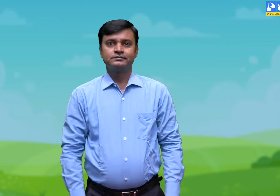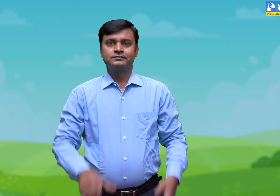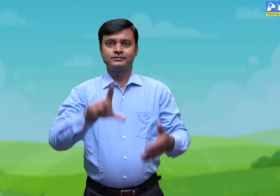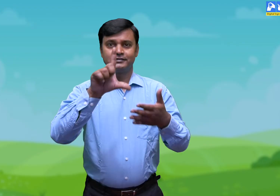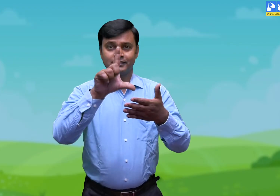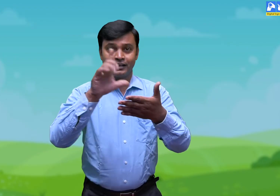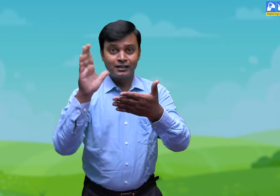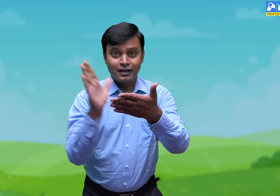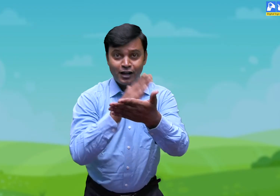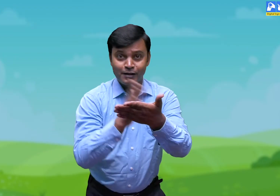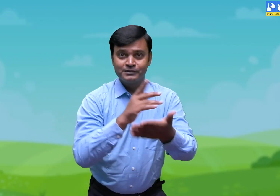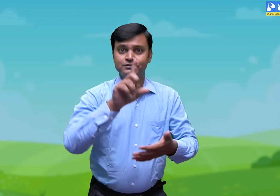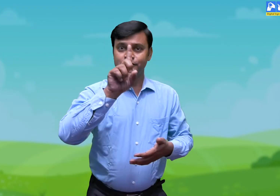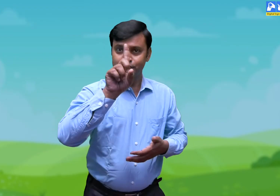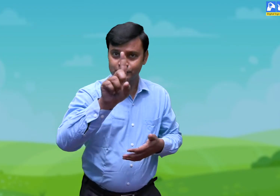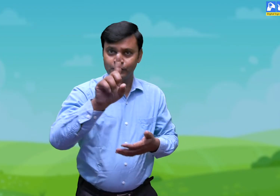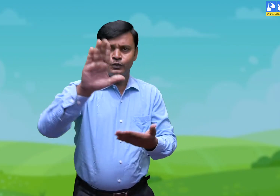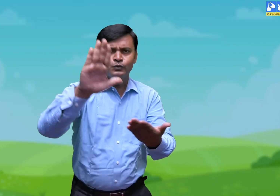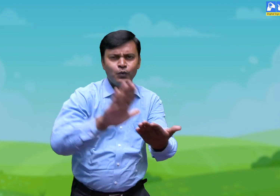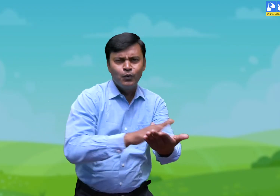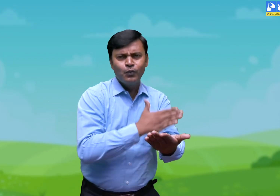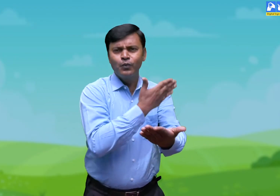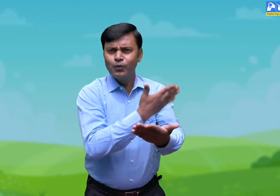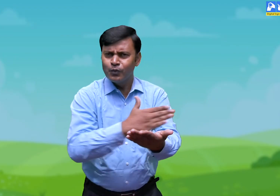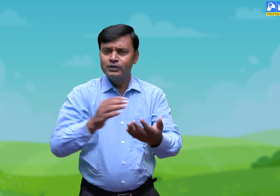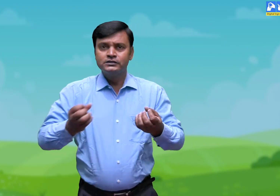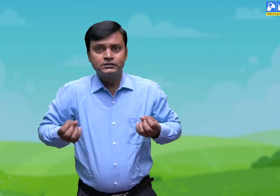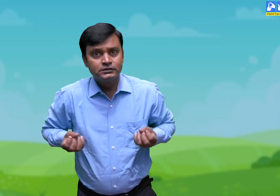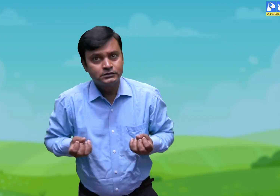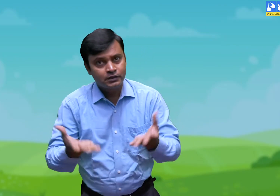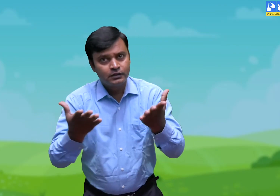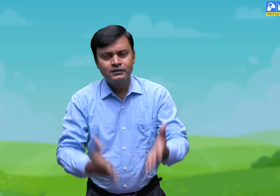Today we will do a poem from chapter 1. Let's begin.